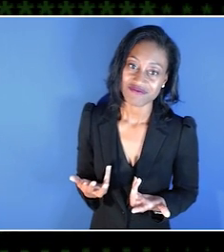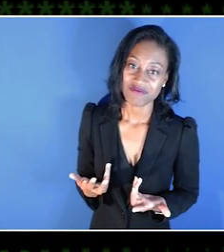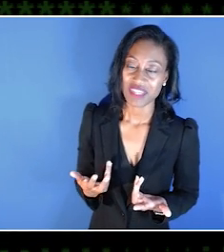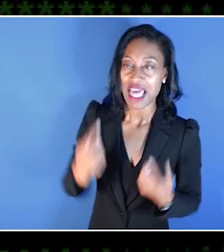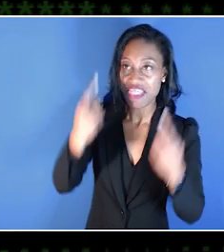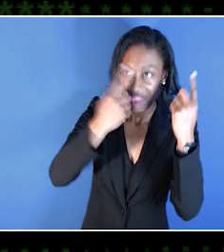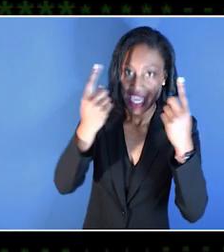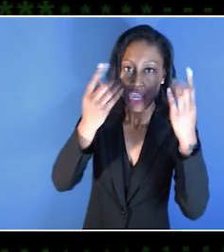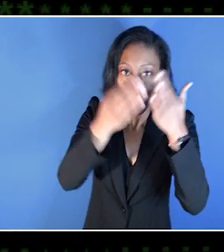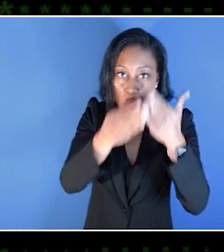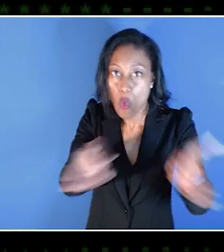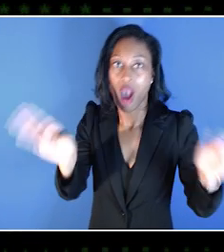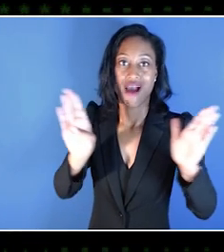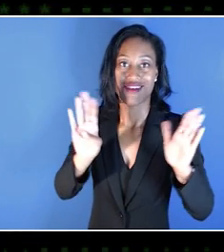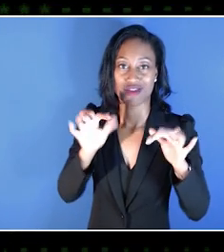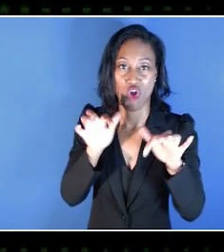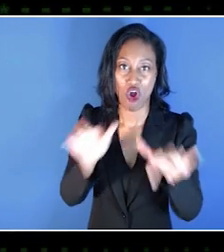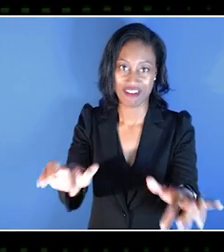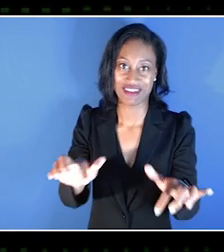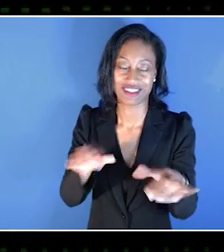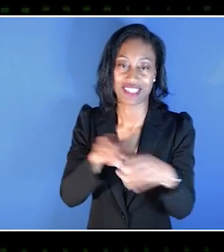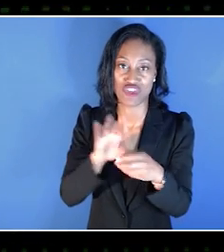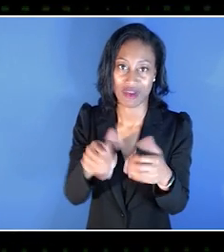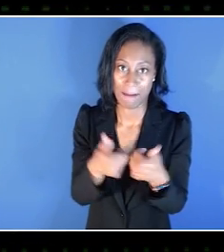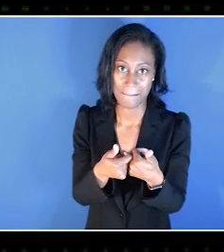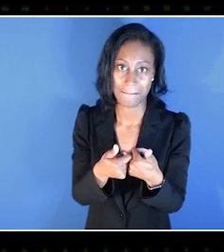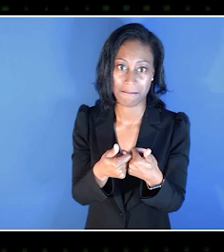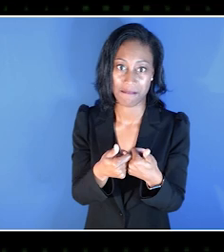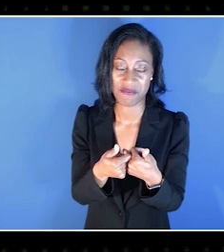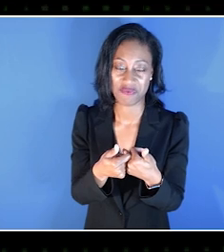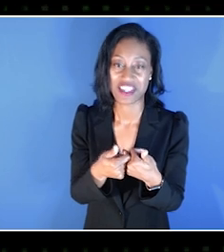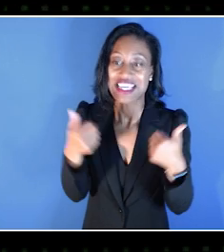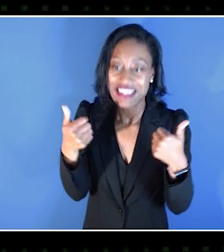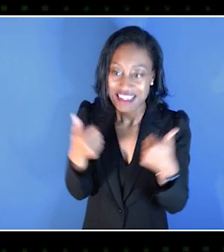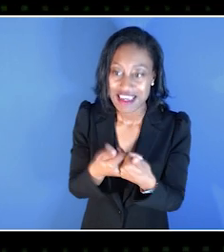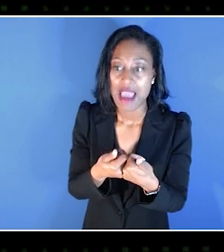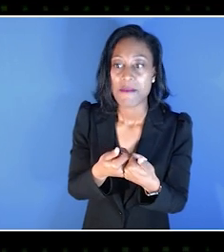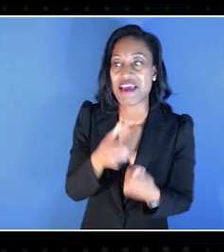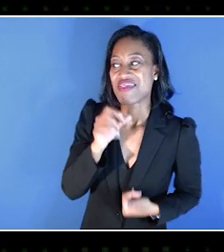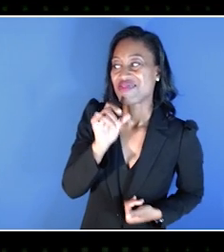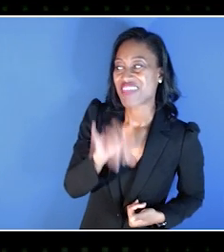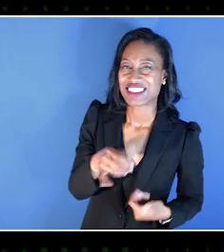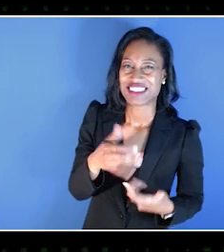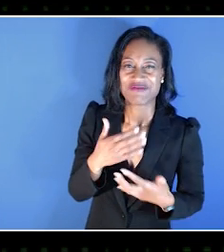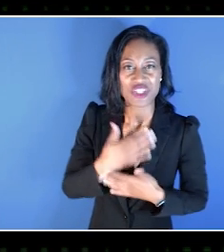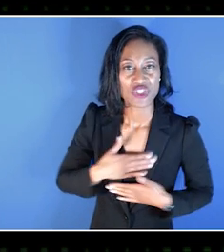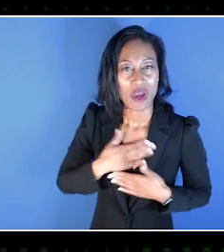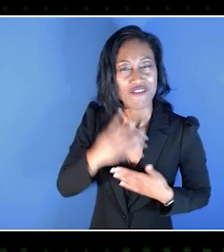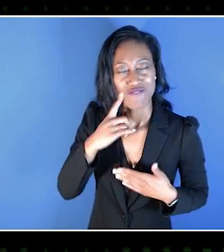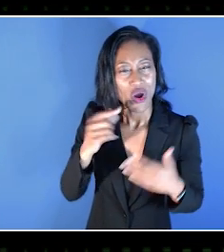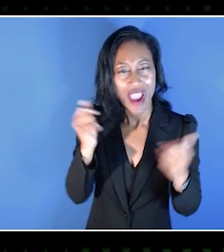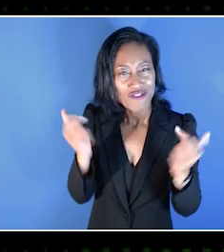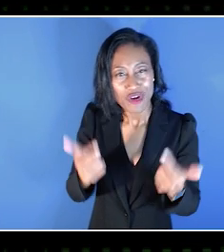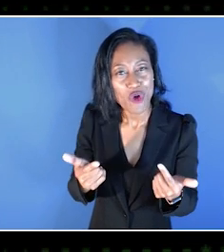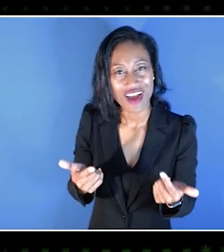a wider audience to your game. Because games are such enjoyable things for everybody.